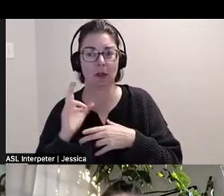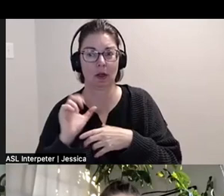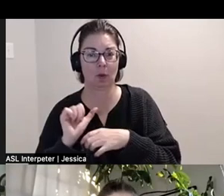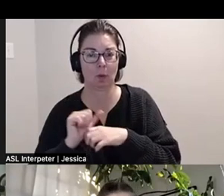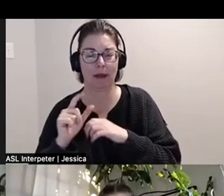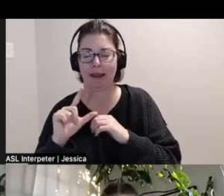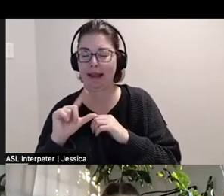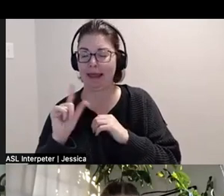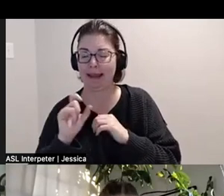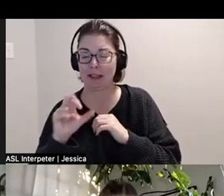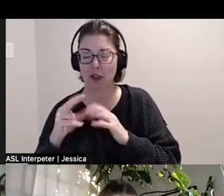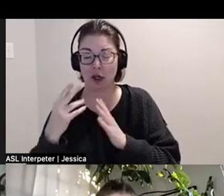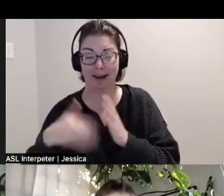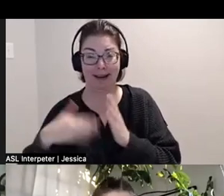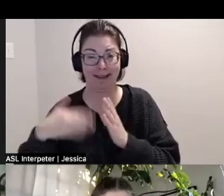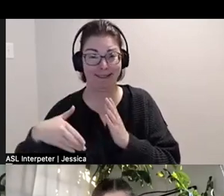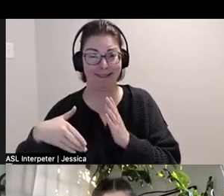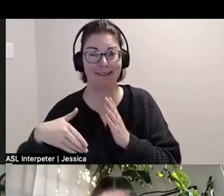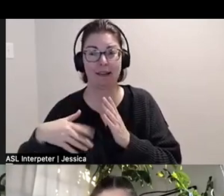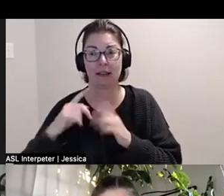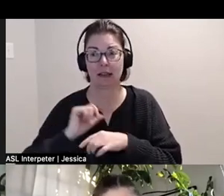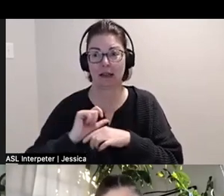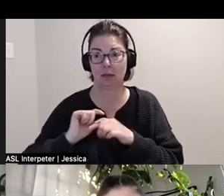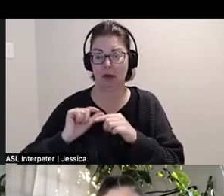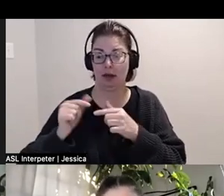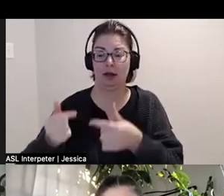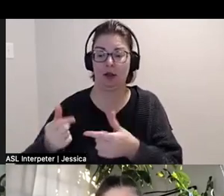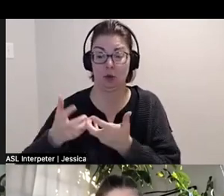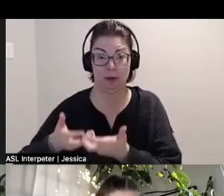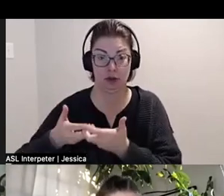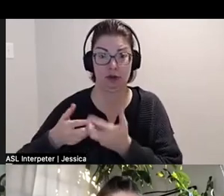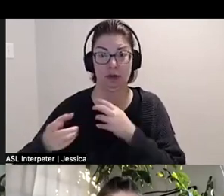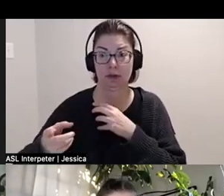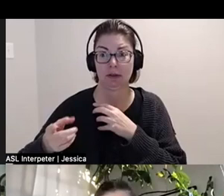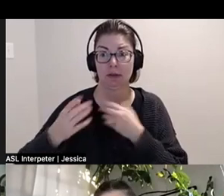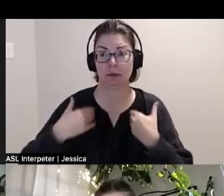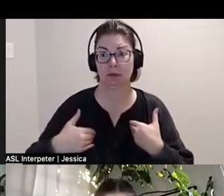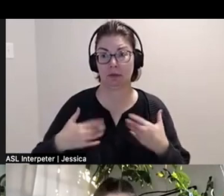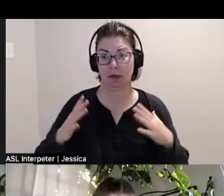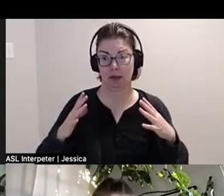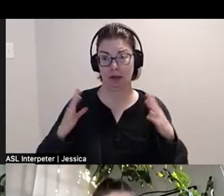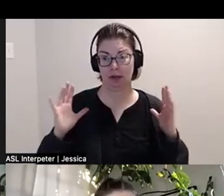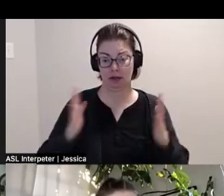so it's a way for me to off with the labor onto machines. And allow my body to be in states of rest